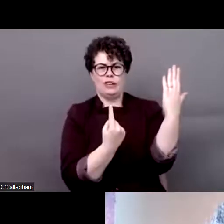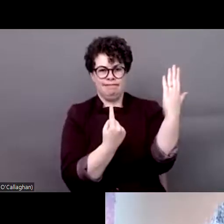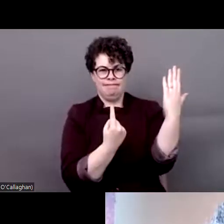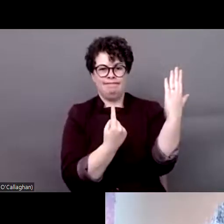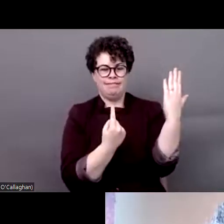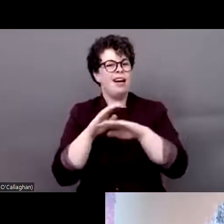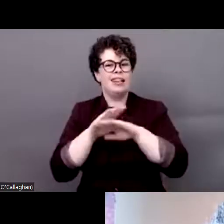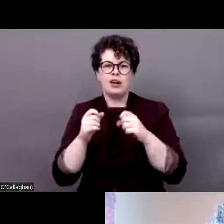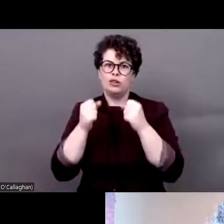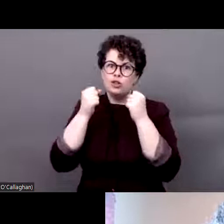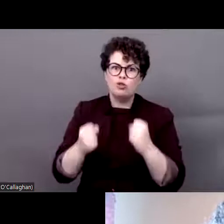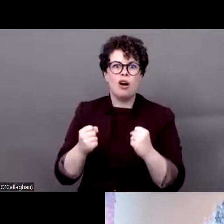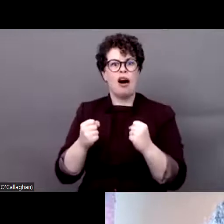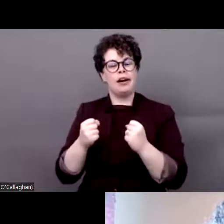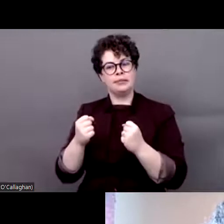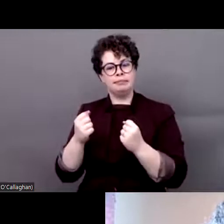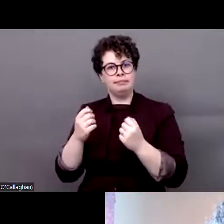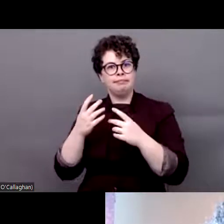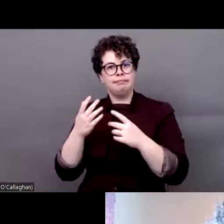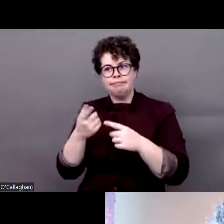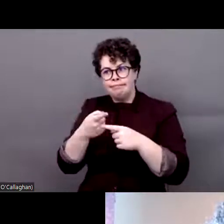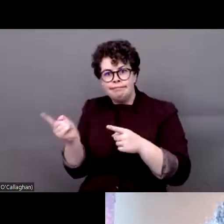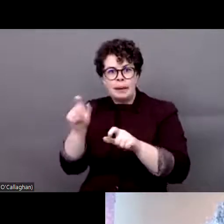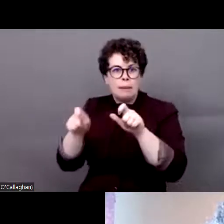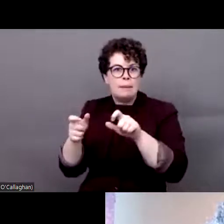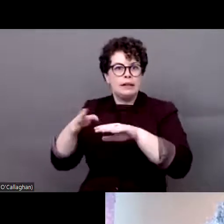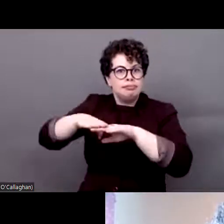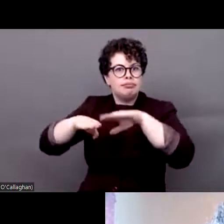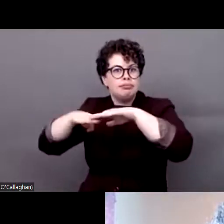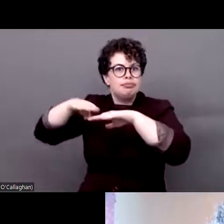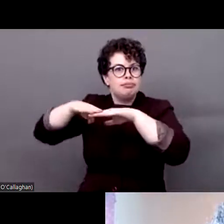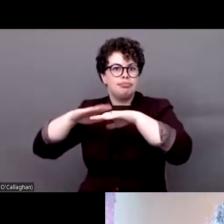persons with disabilities for indigenous or